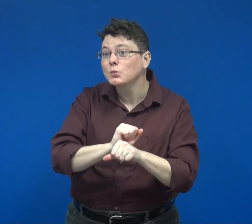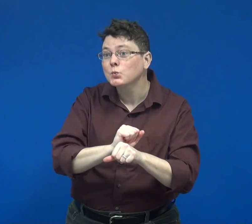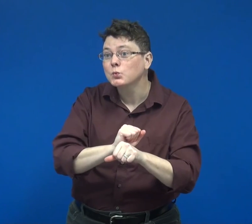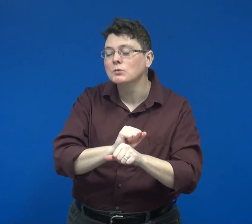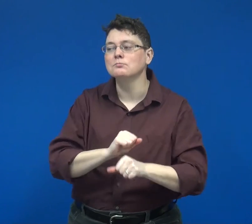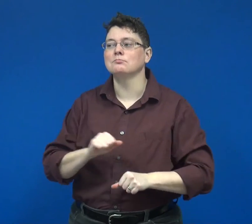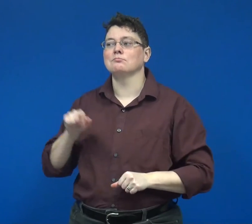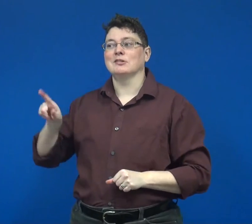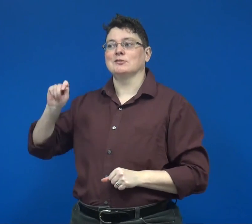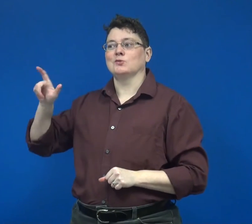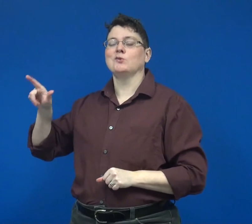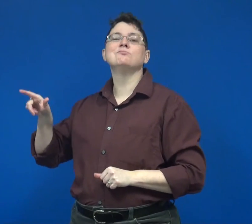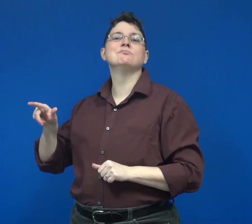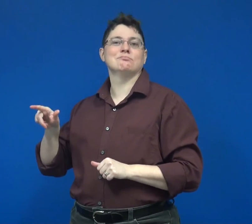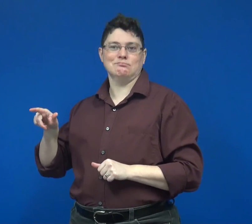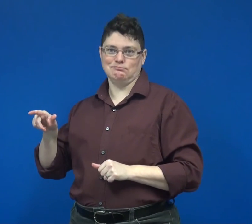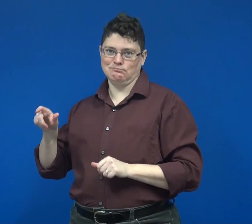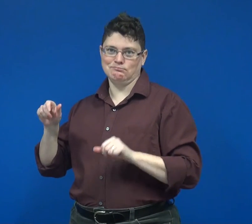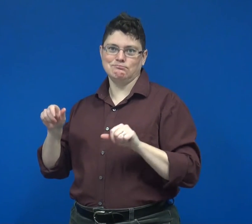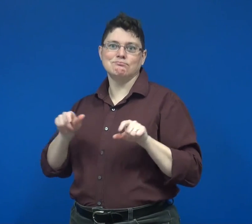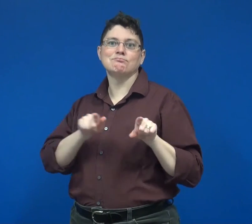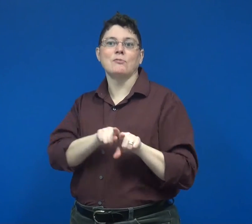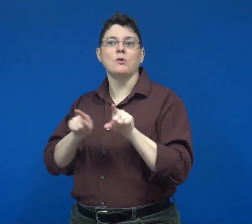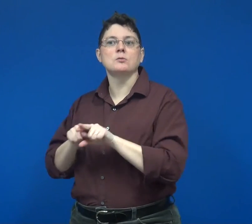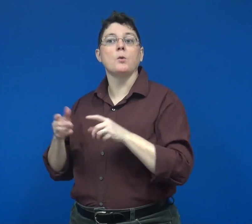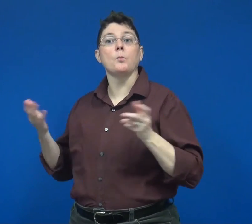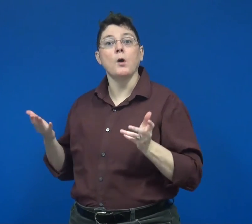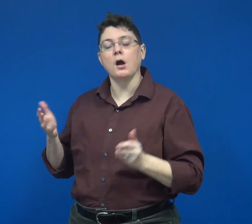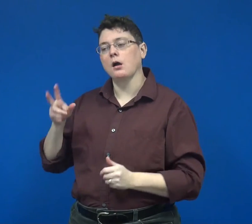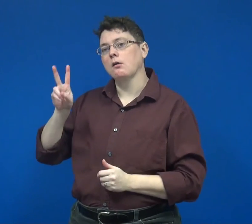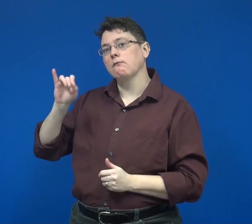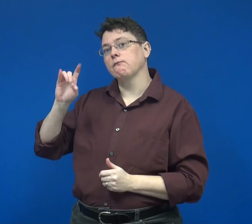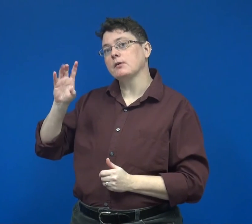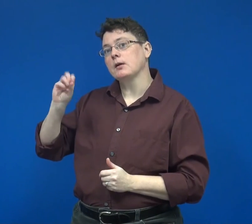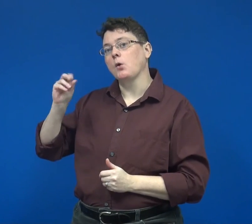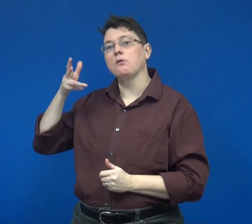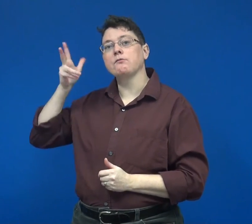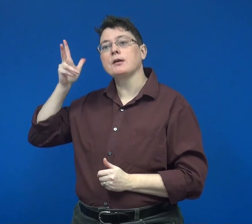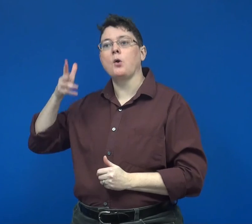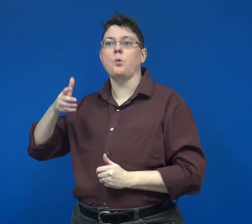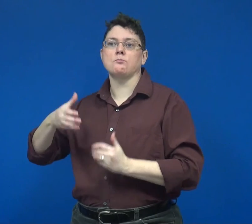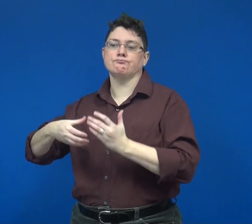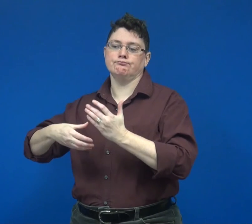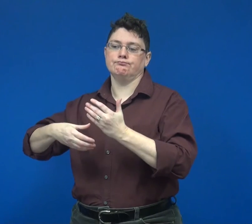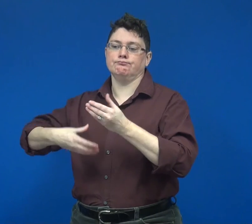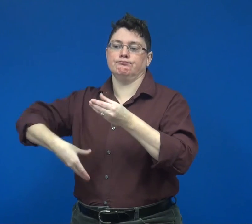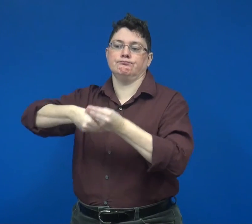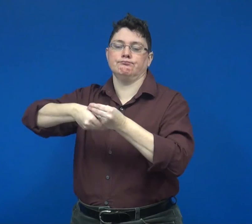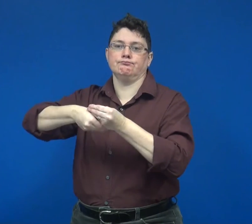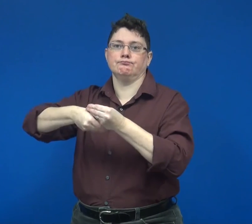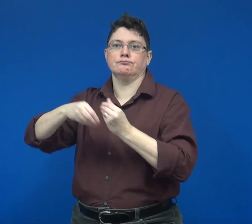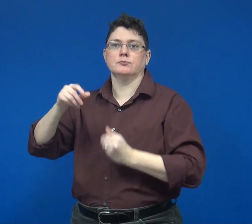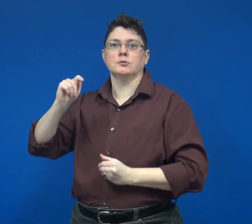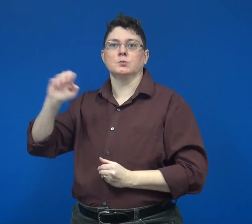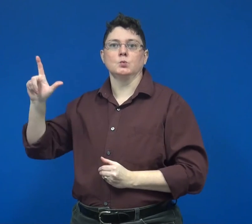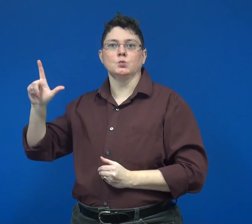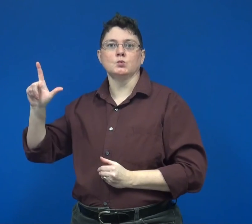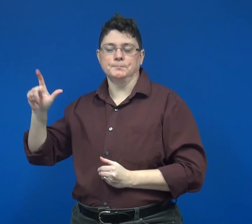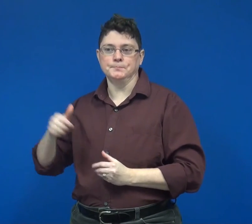as this tool is a video annotation tool.